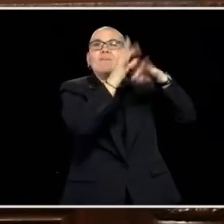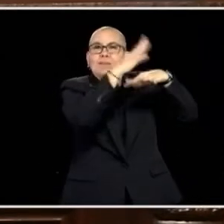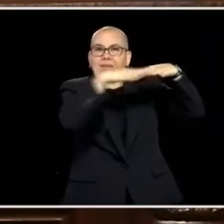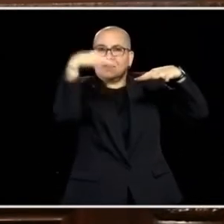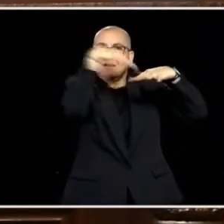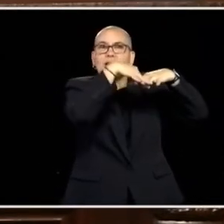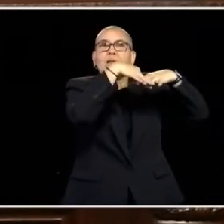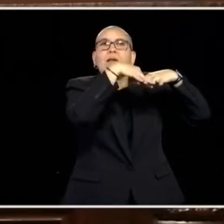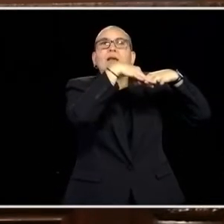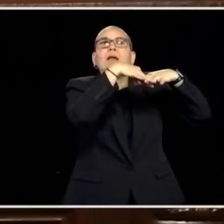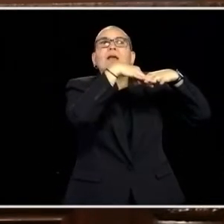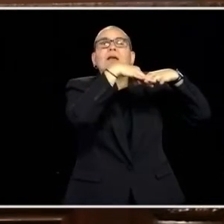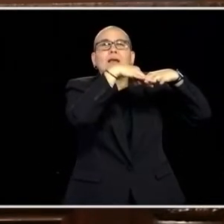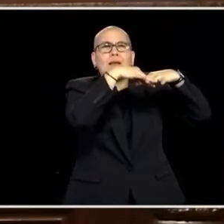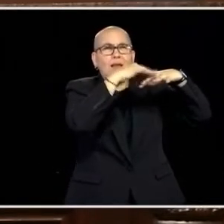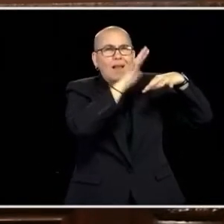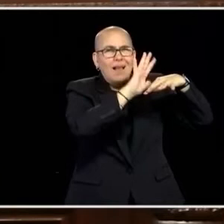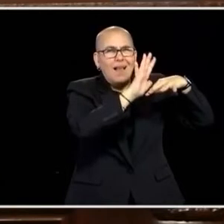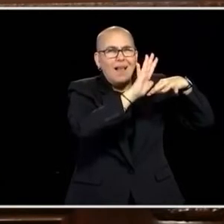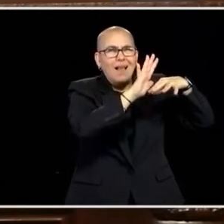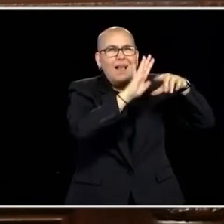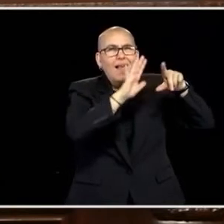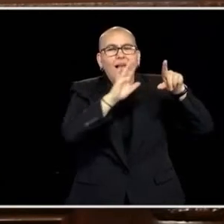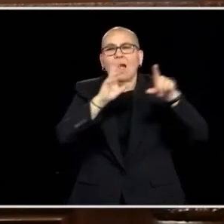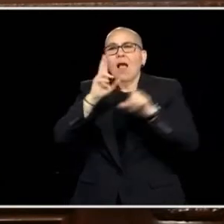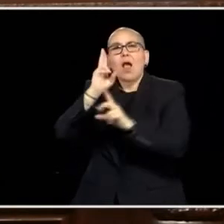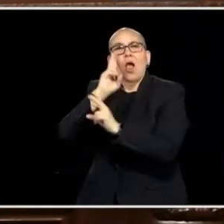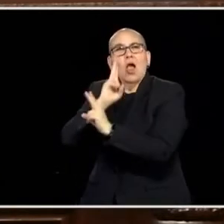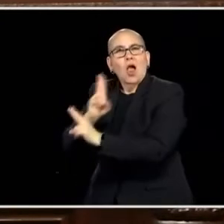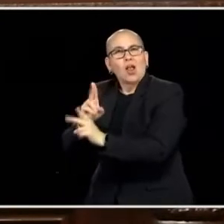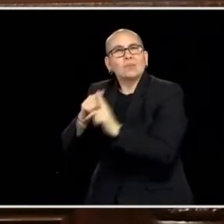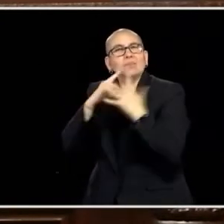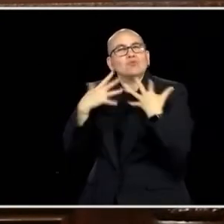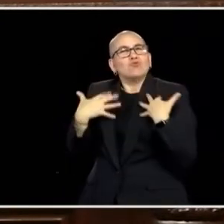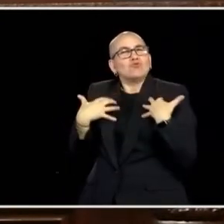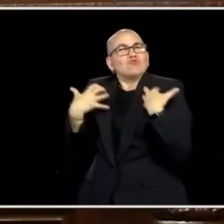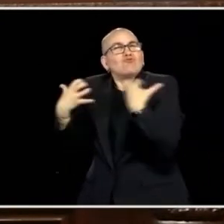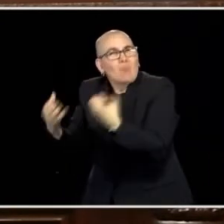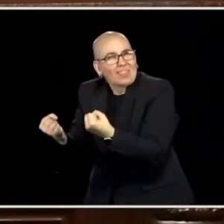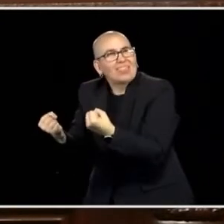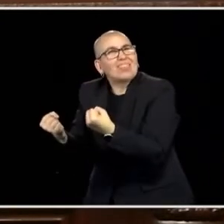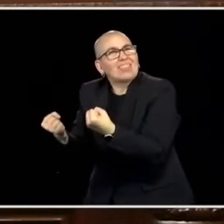WAS KNOWN FOR HIS STRENGTH AND RESILIENCE. I THINK I SPEAK FOR ALL OF US WHEN I SAY TO THE PEOPLE OF